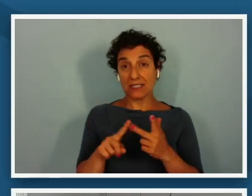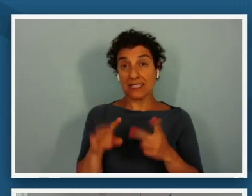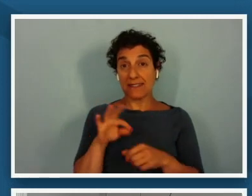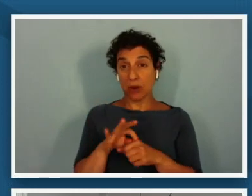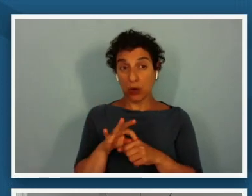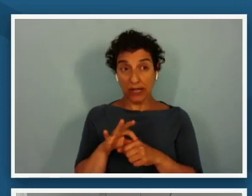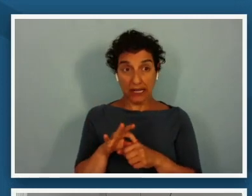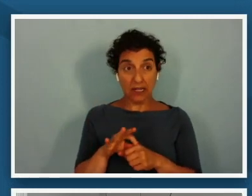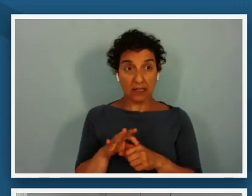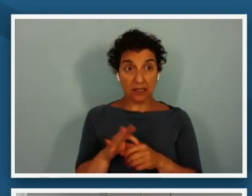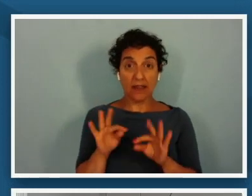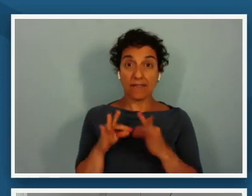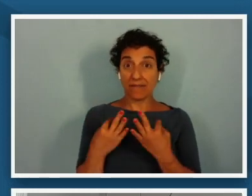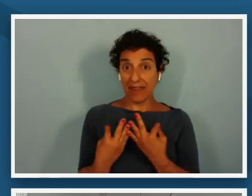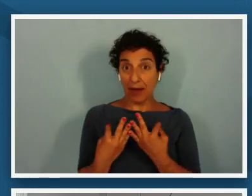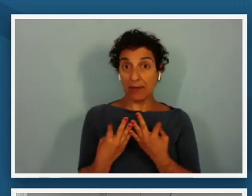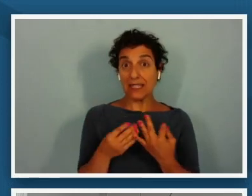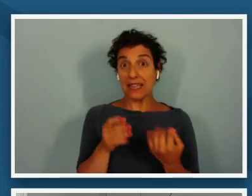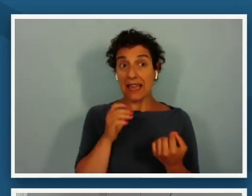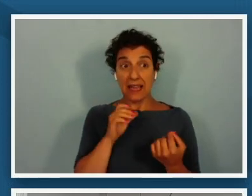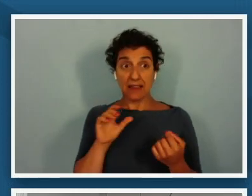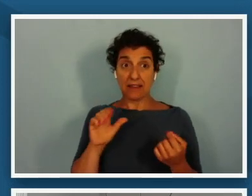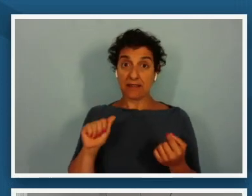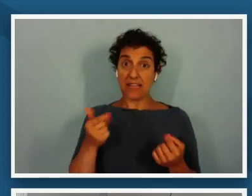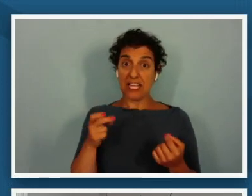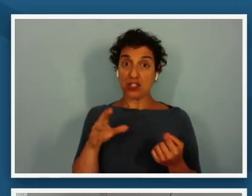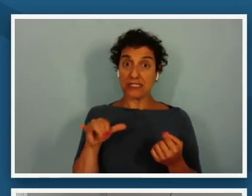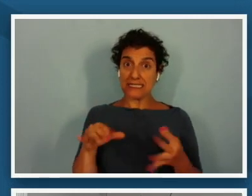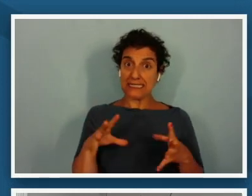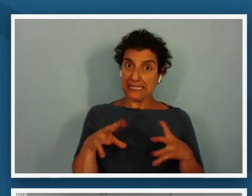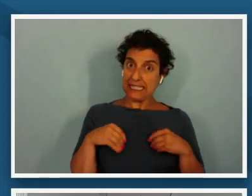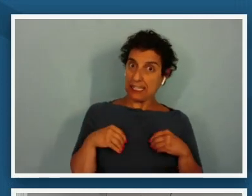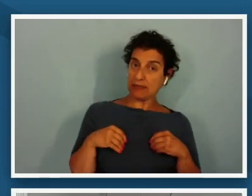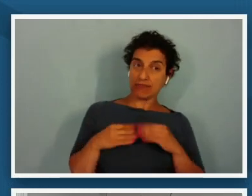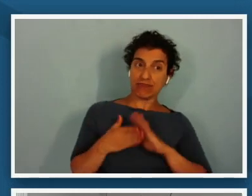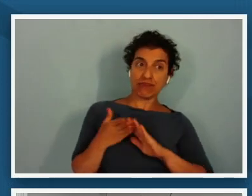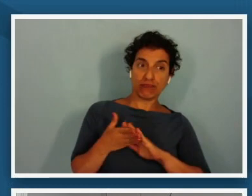family agency and then moving forward